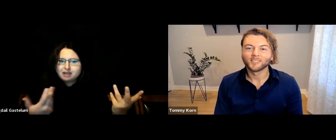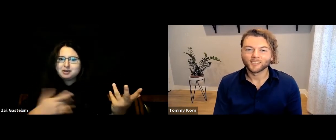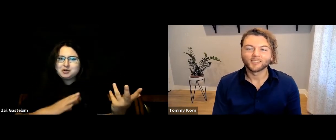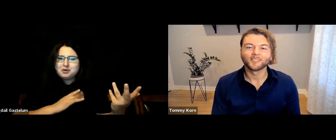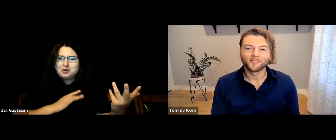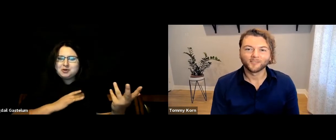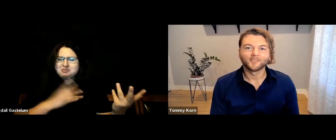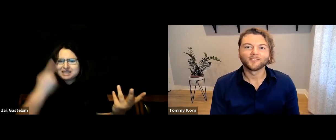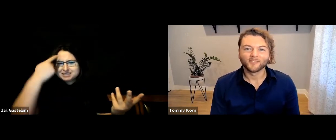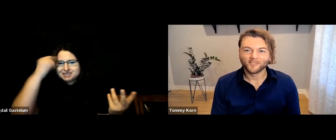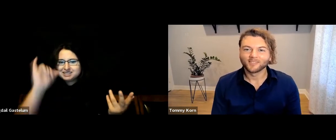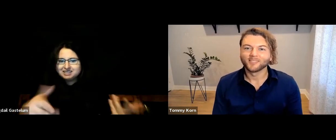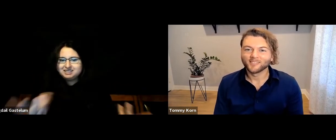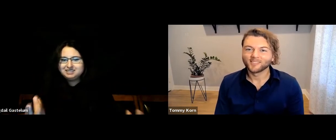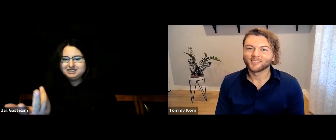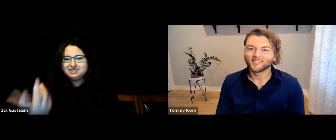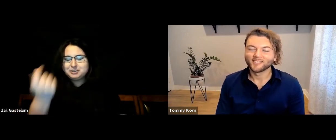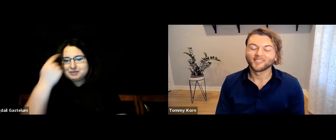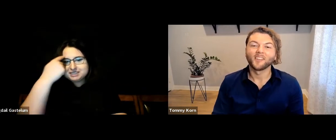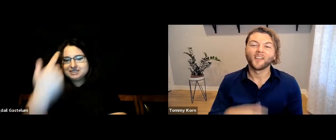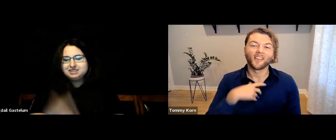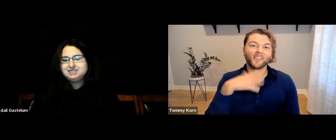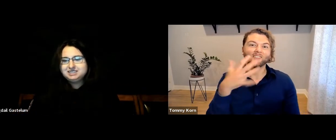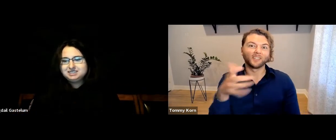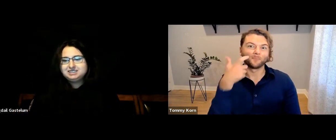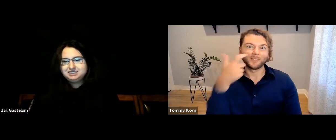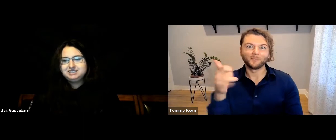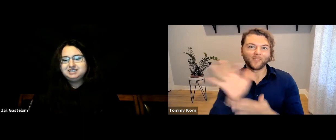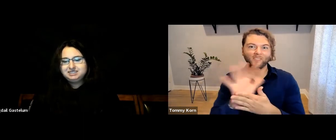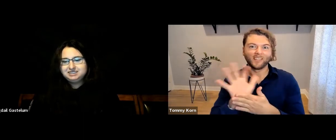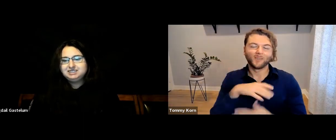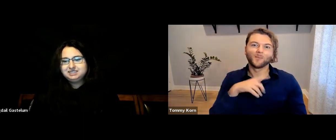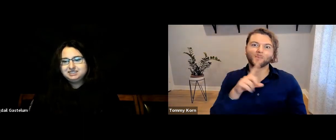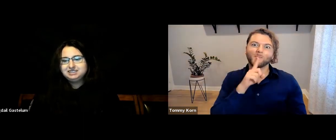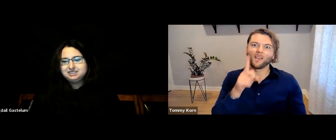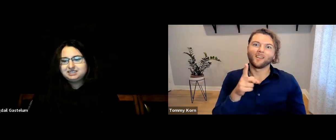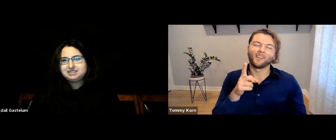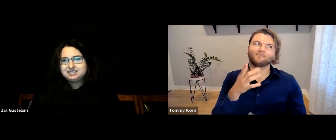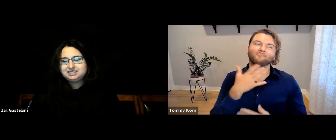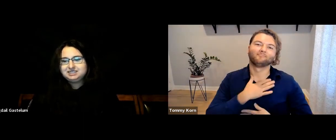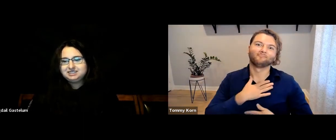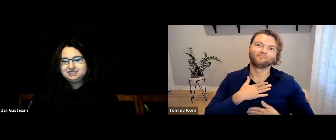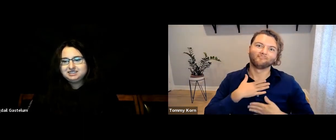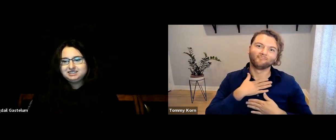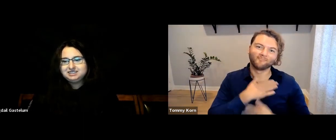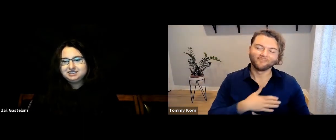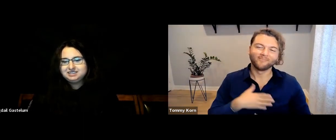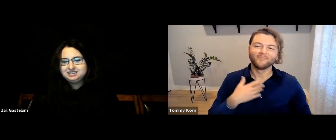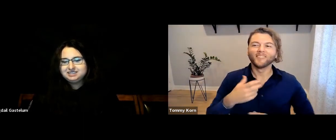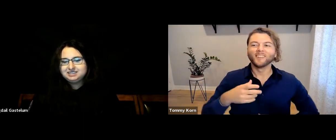I thought that was awesome to see and wanted to know your thoughts. [Tommy] I loved that movie so much.